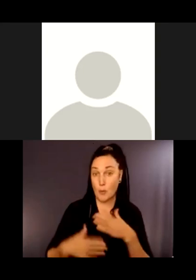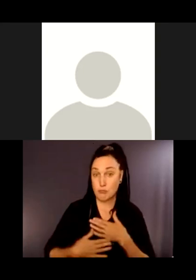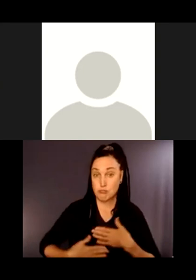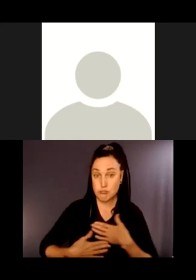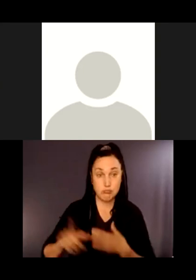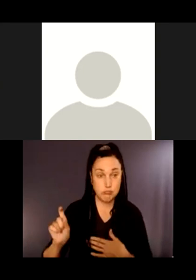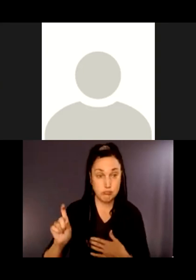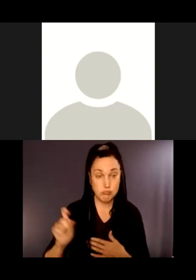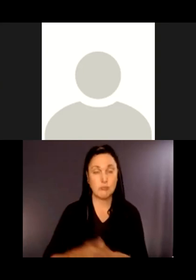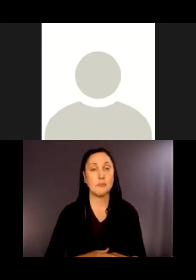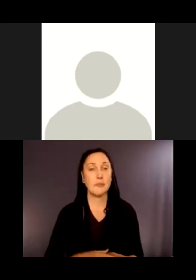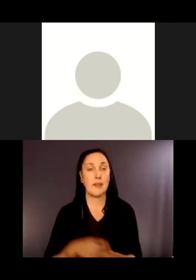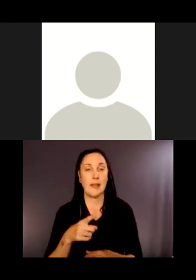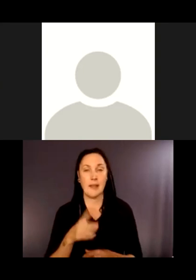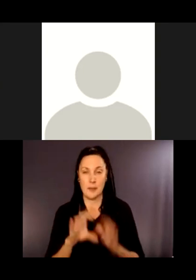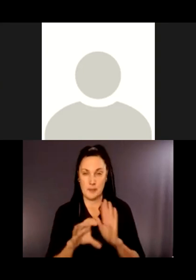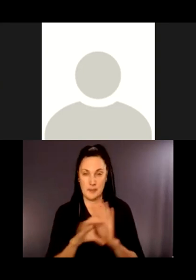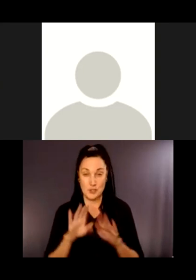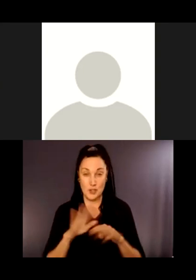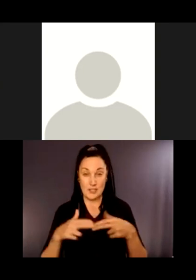The picture on this slide is showing a group of people in